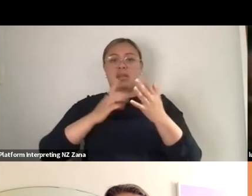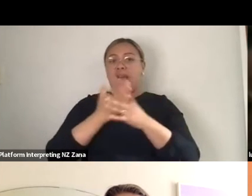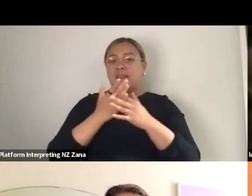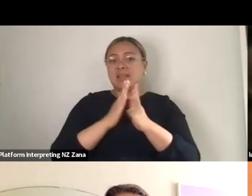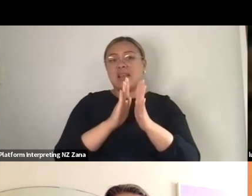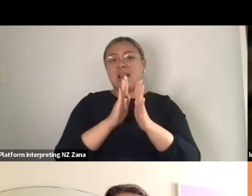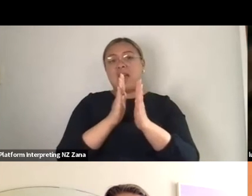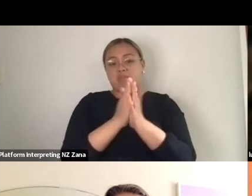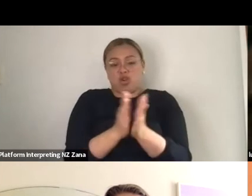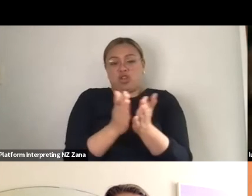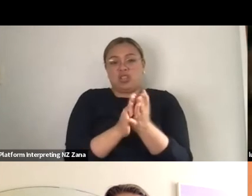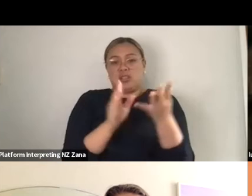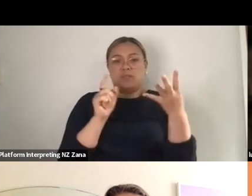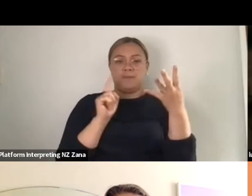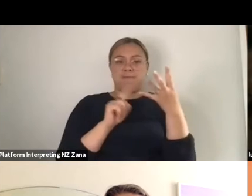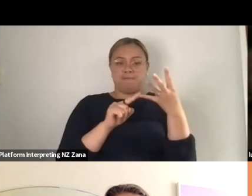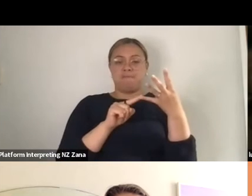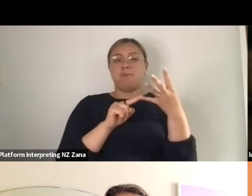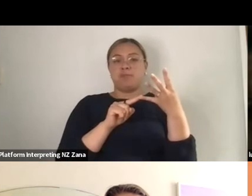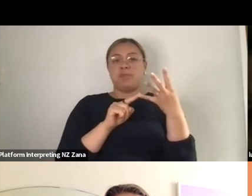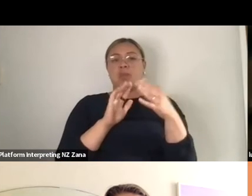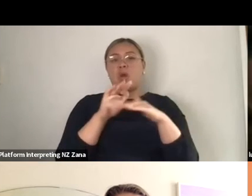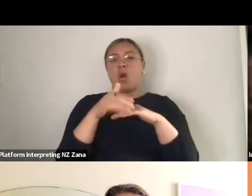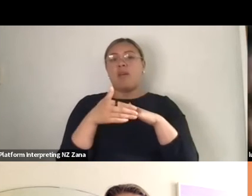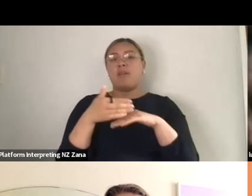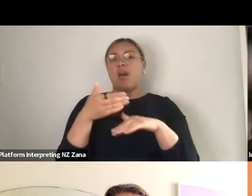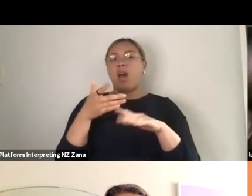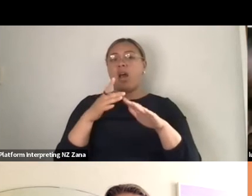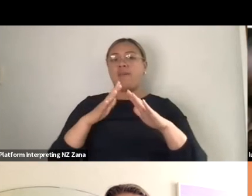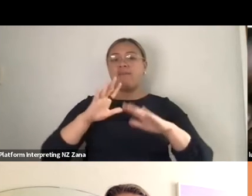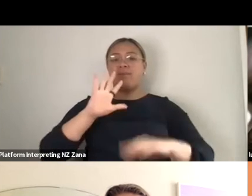of in a way that go with the show, that is about the requirements of the venue to provide the sign